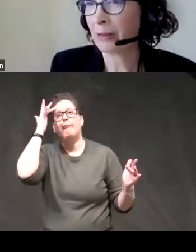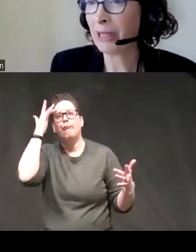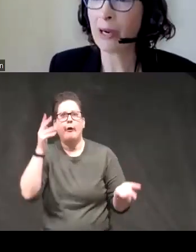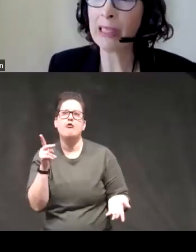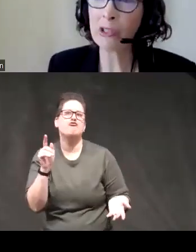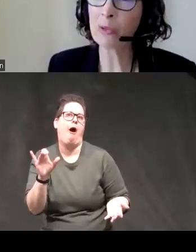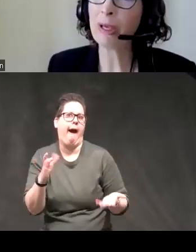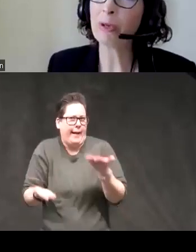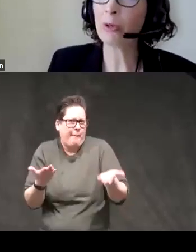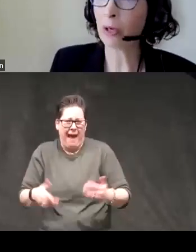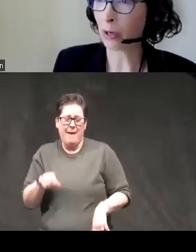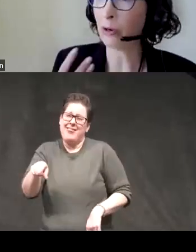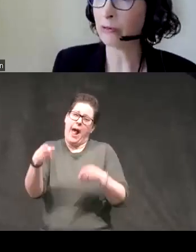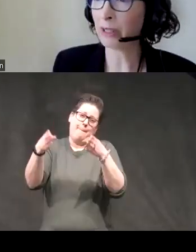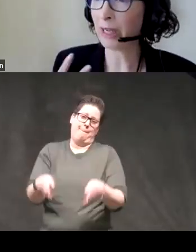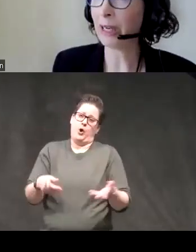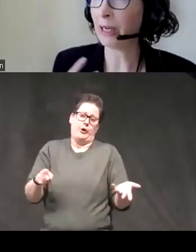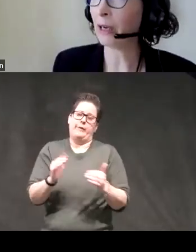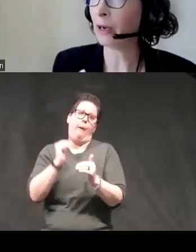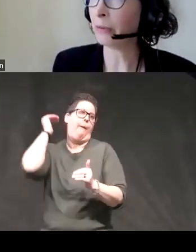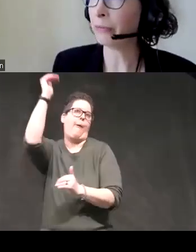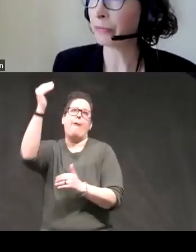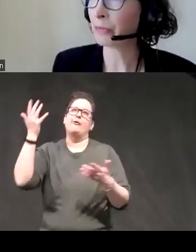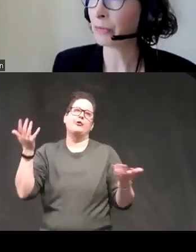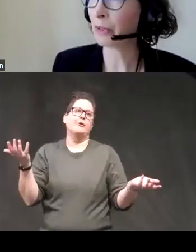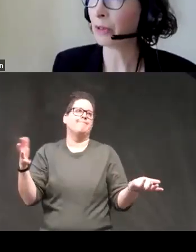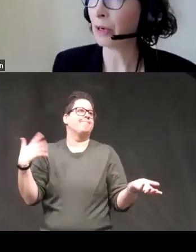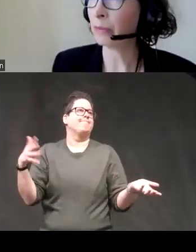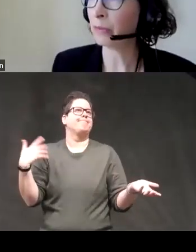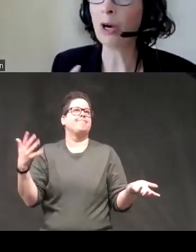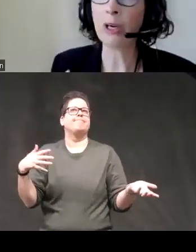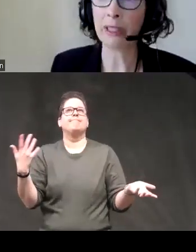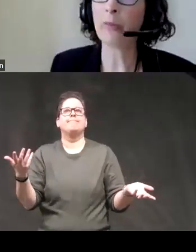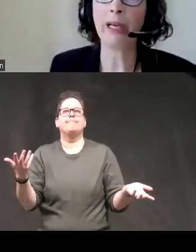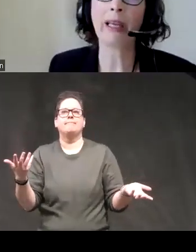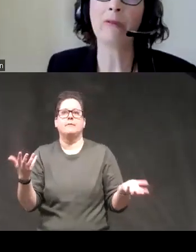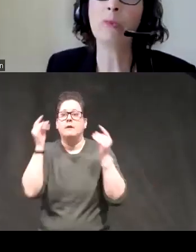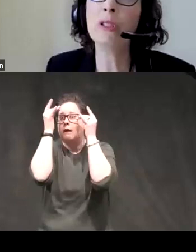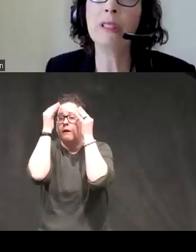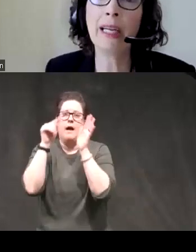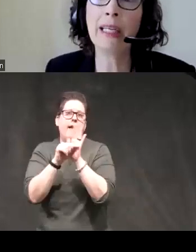are these just people who are overly um um haunted by negative mood States